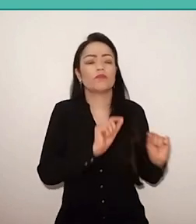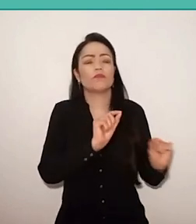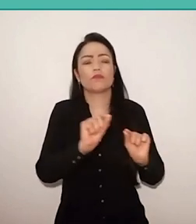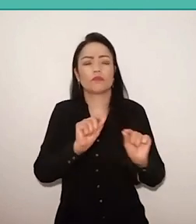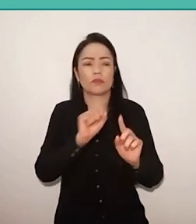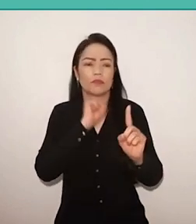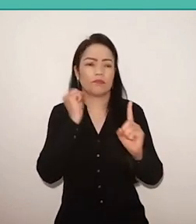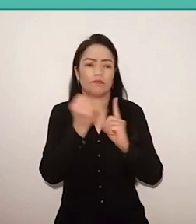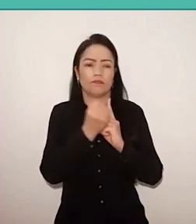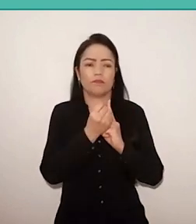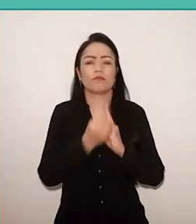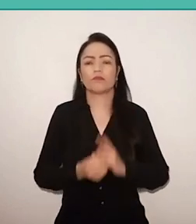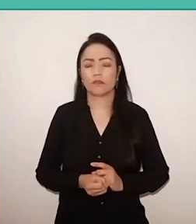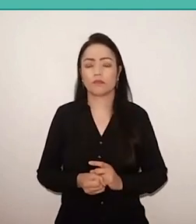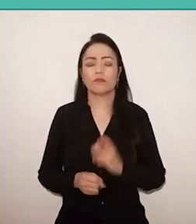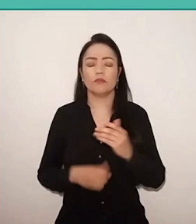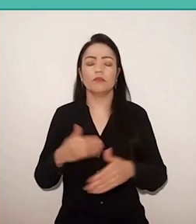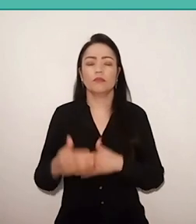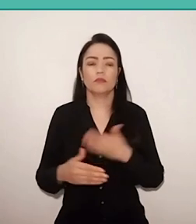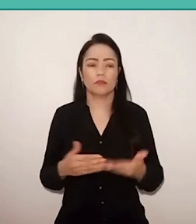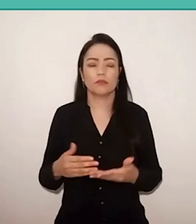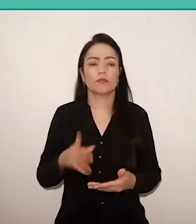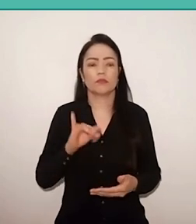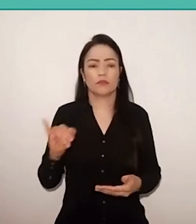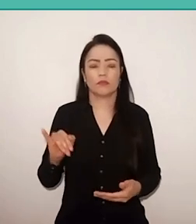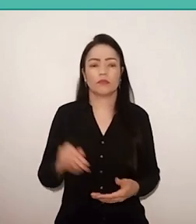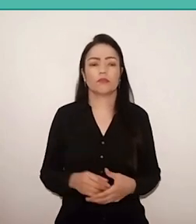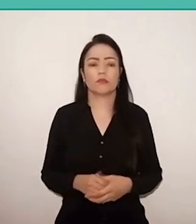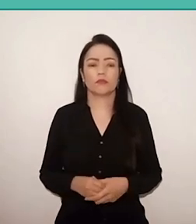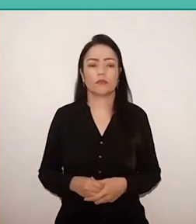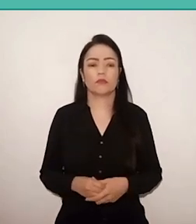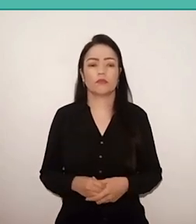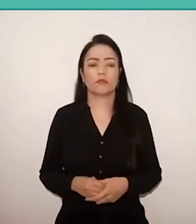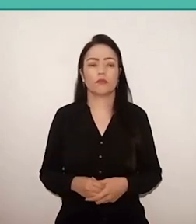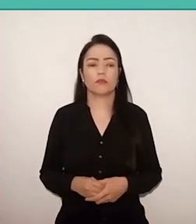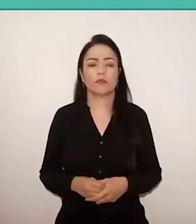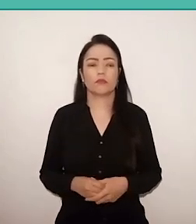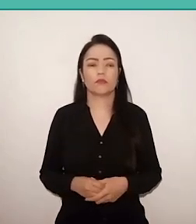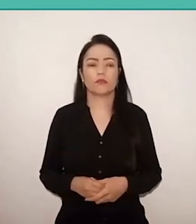and then he will… to the rest of the world.